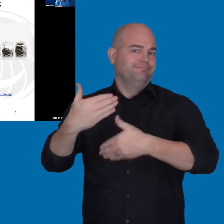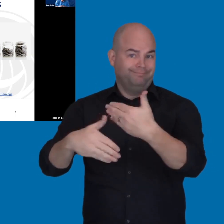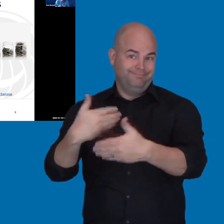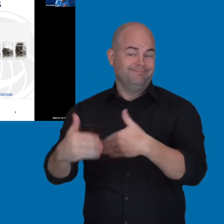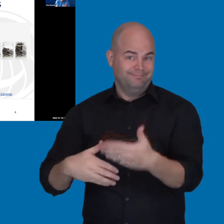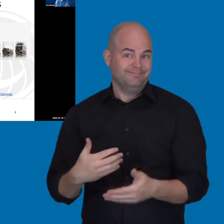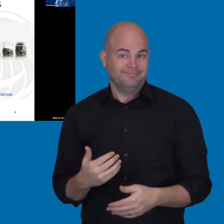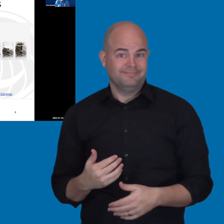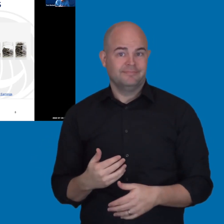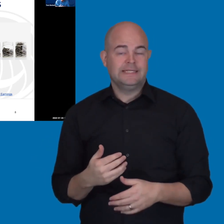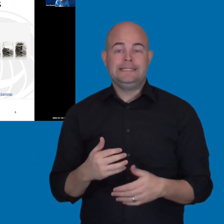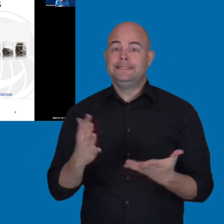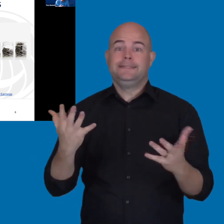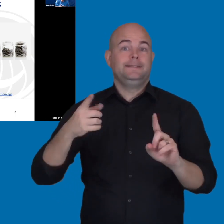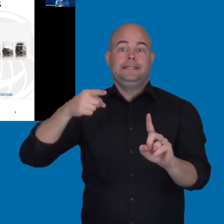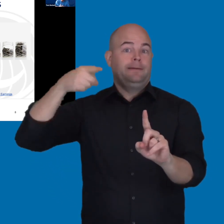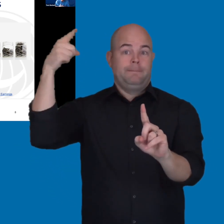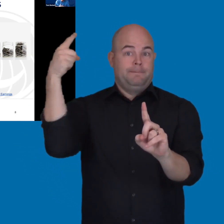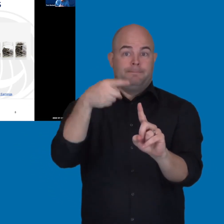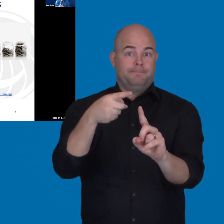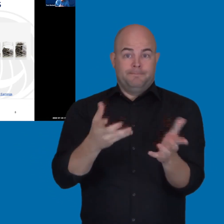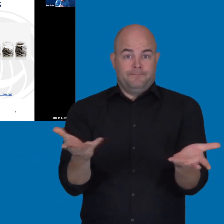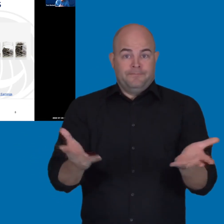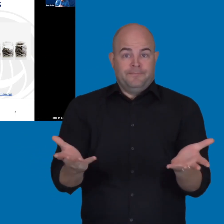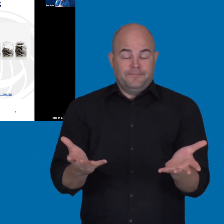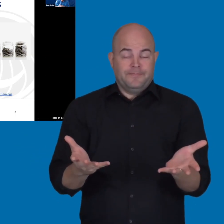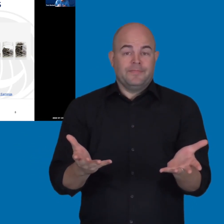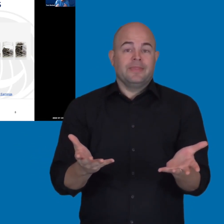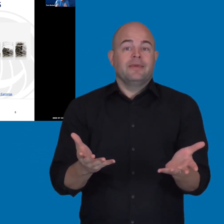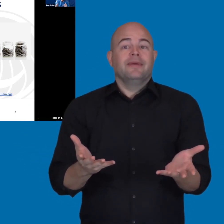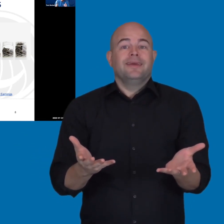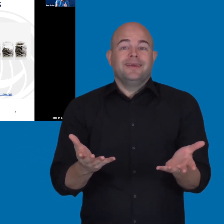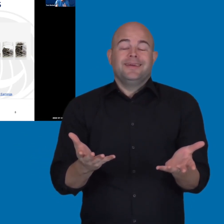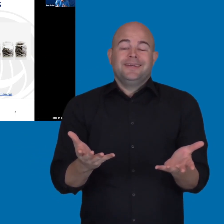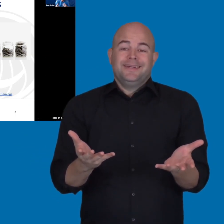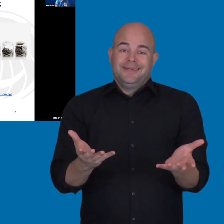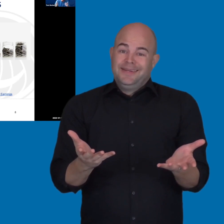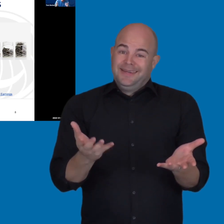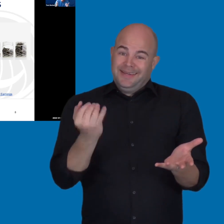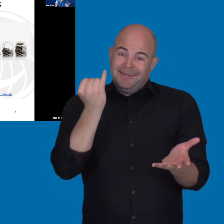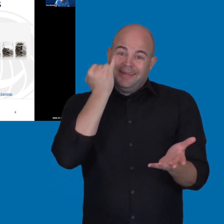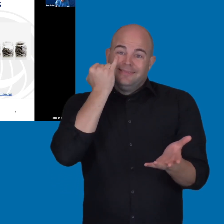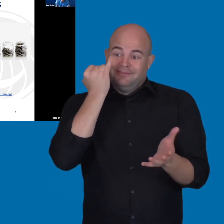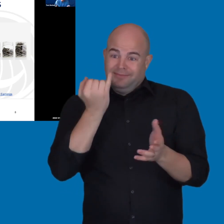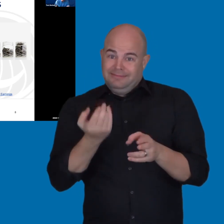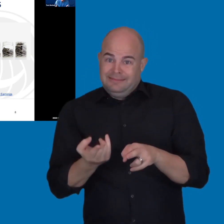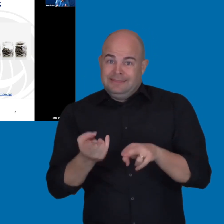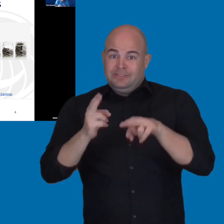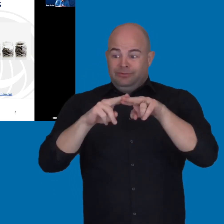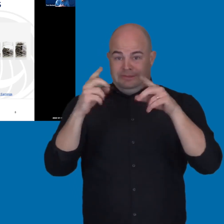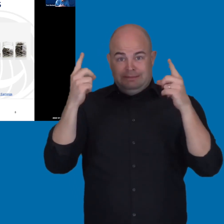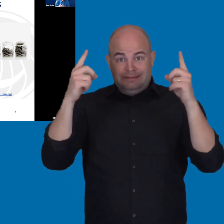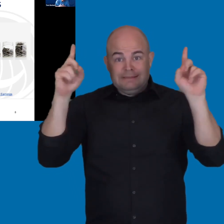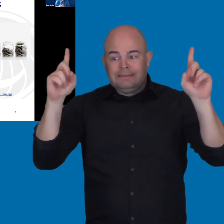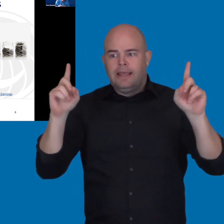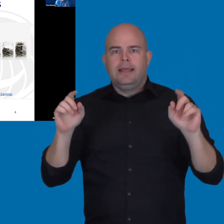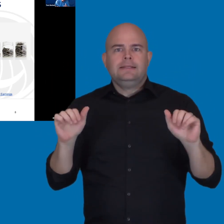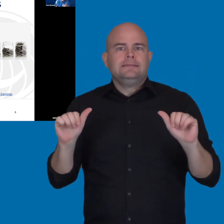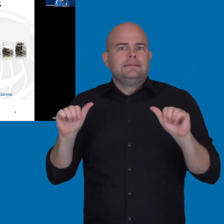When you look at it, the bottom line is, by increasing their success and their ability